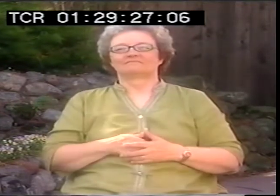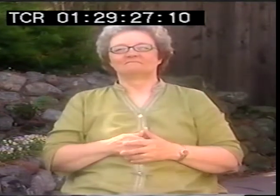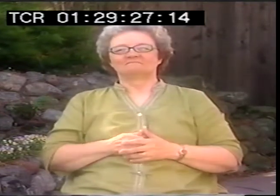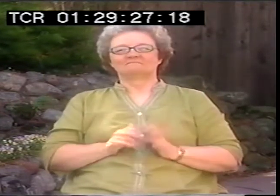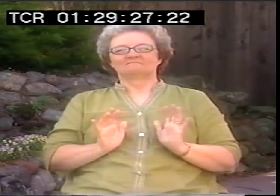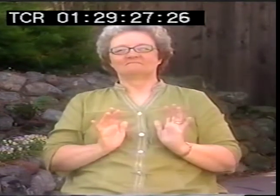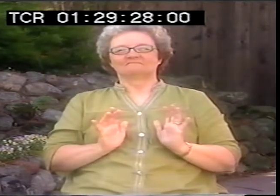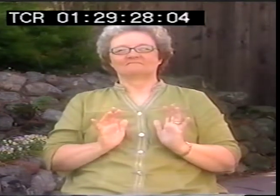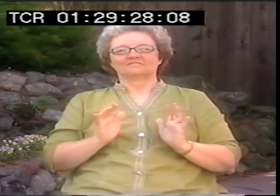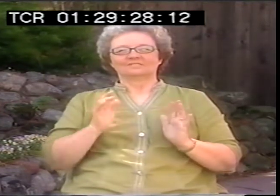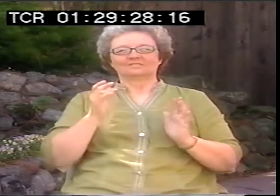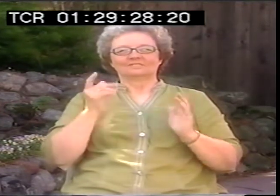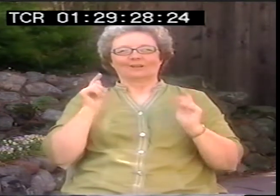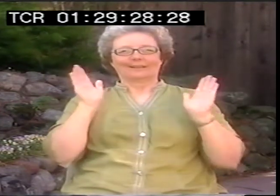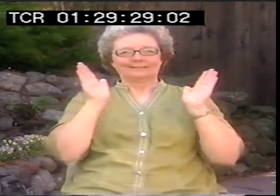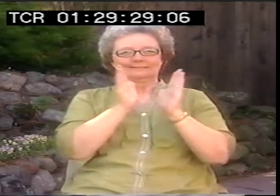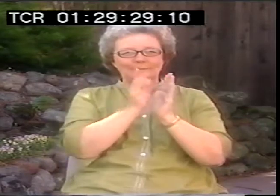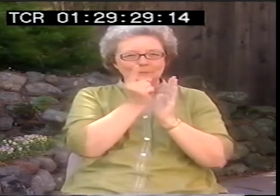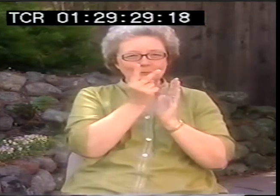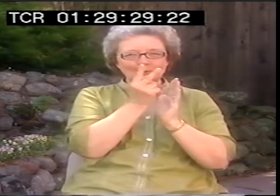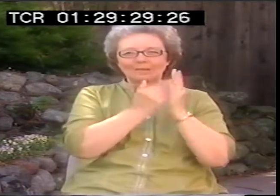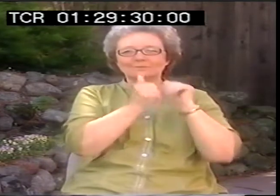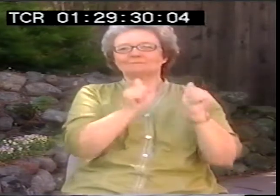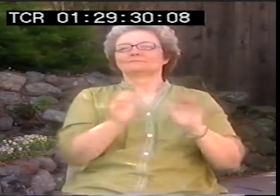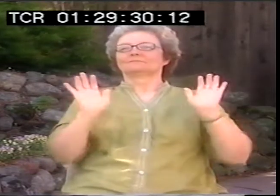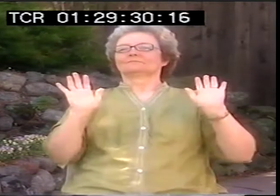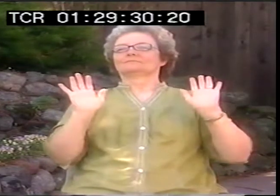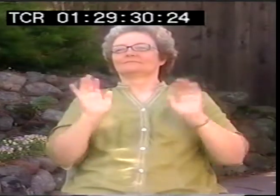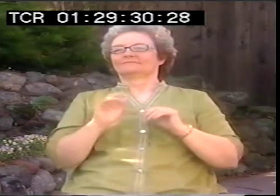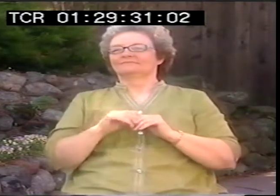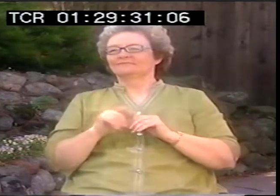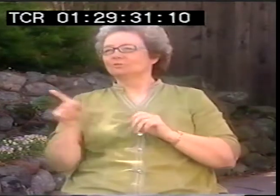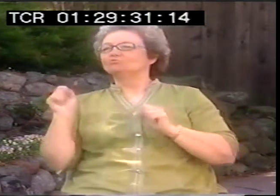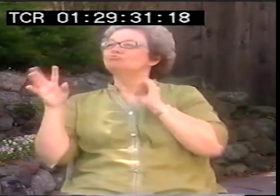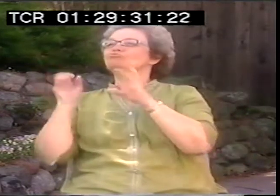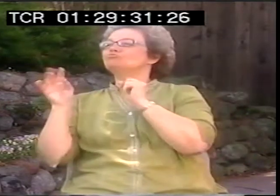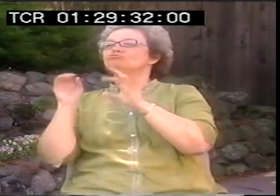And then show my disappointment and my expression when I look at it completely bare.